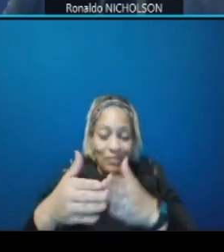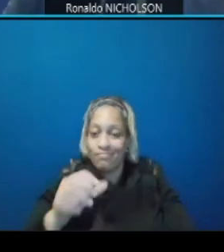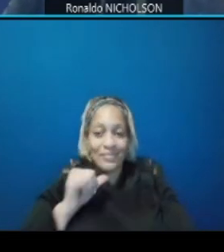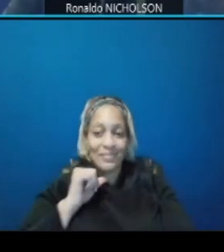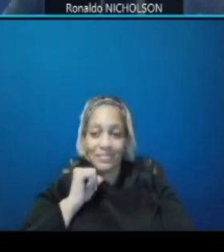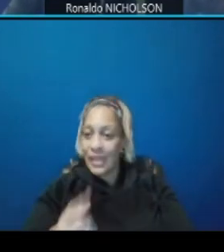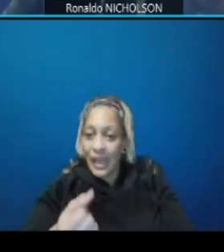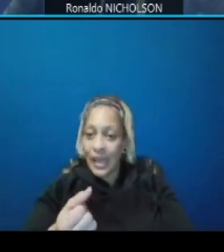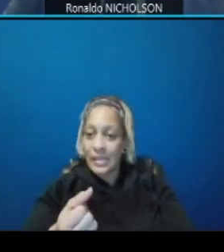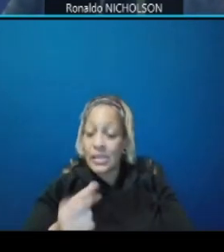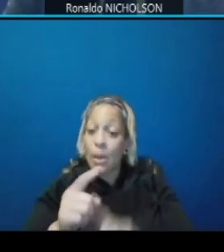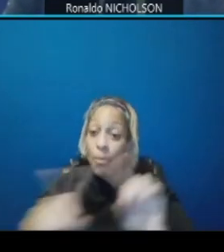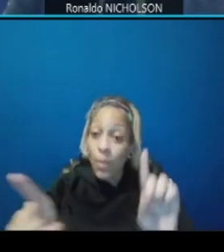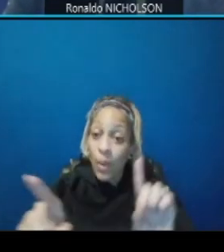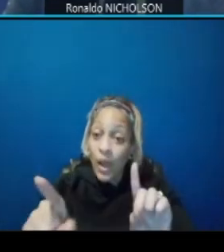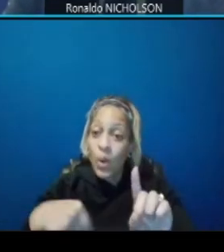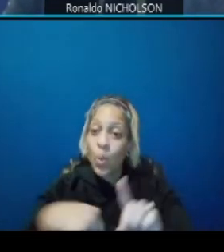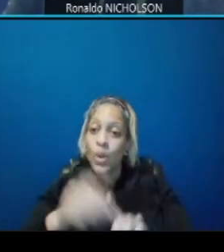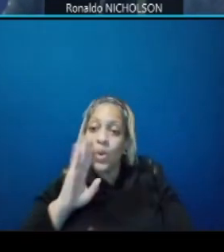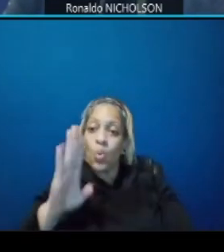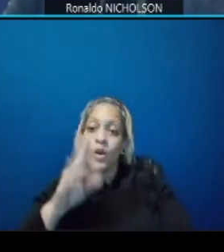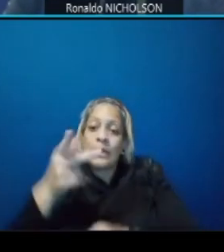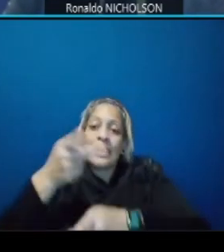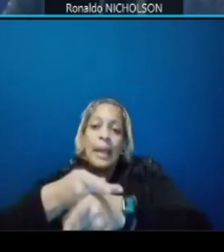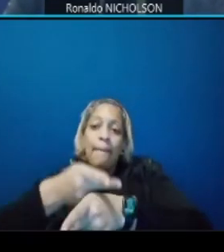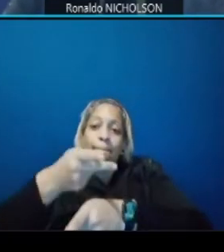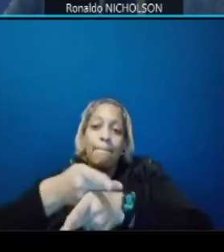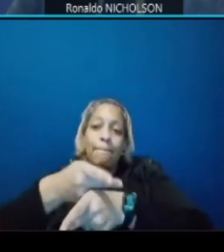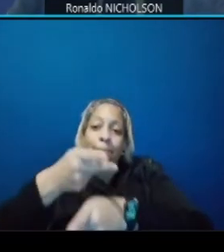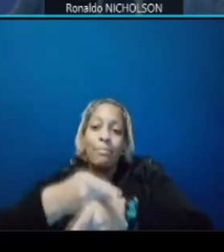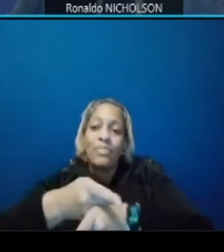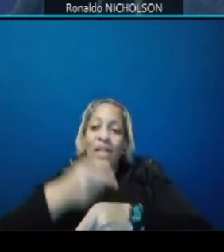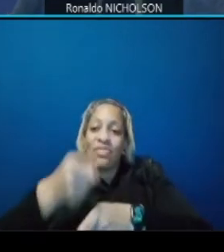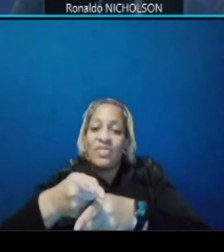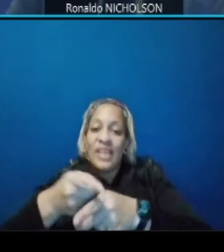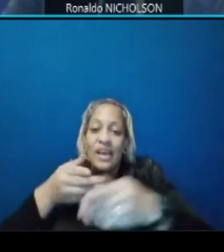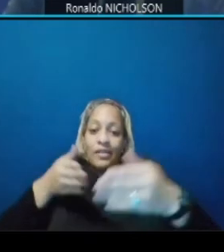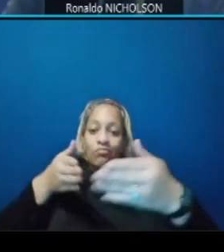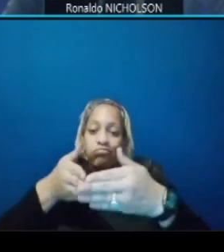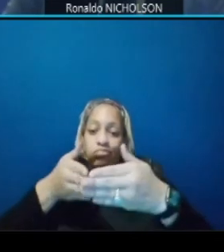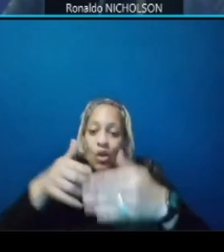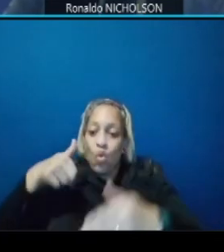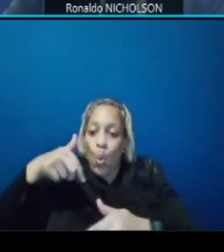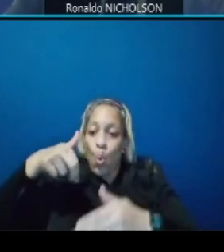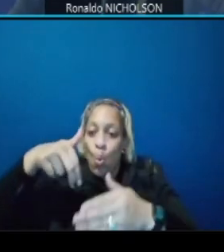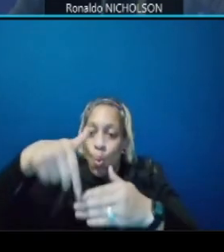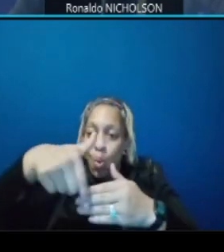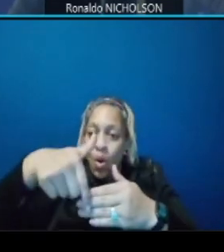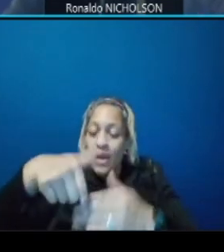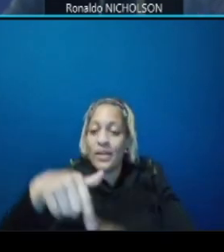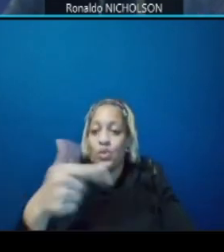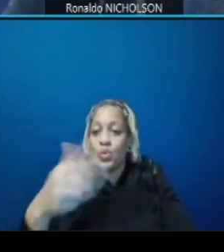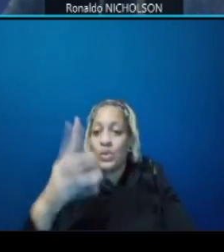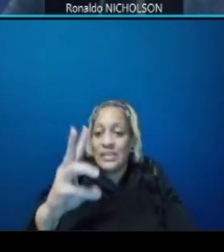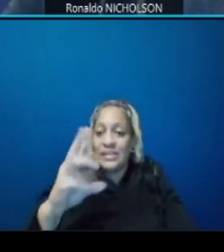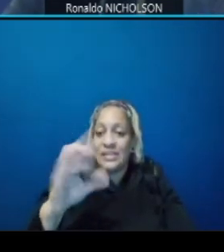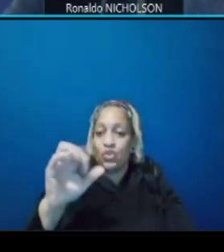we will maintain the crosswalk at 26th street and that will be controlled with a signalized